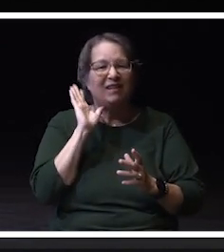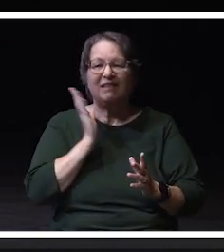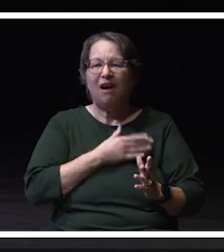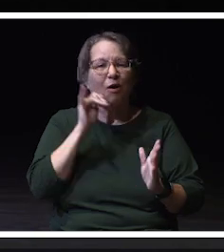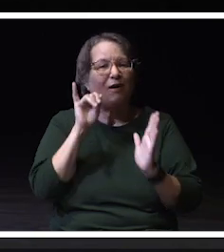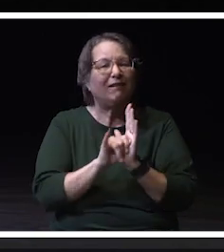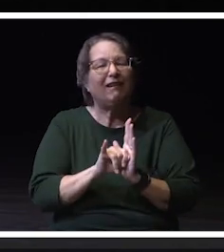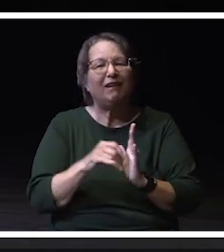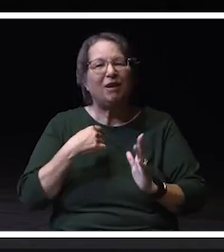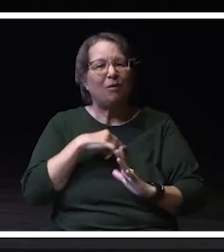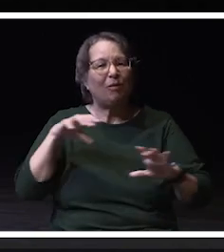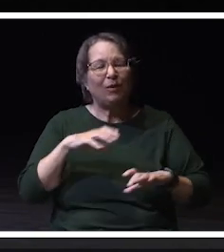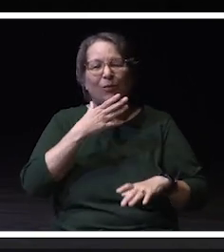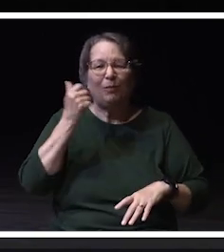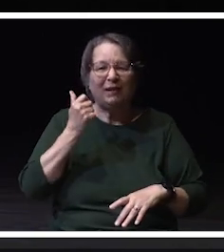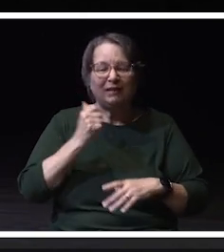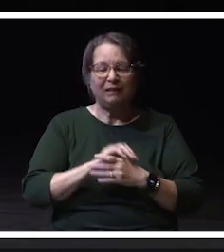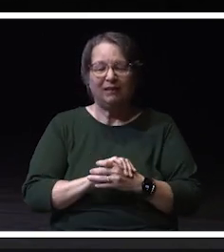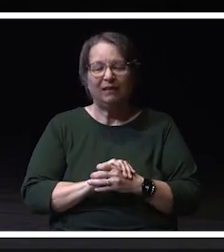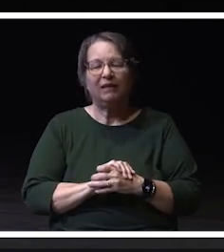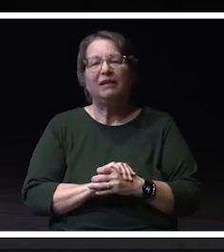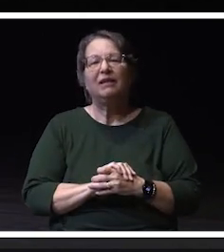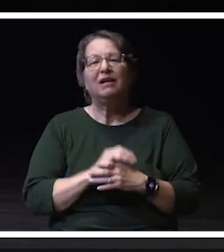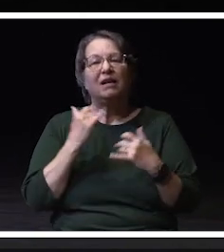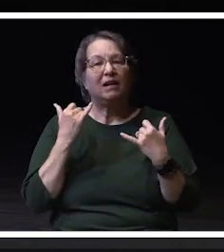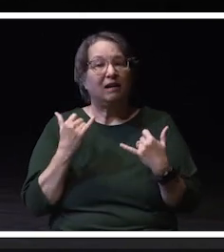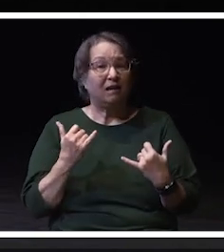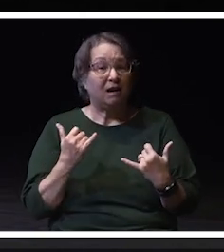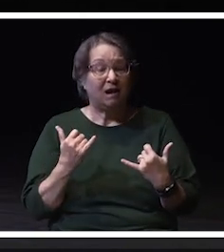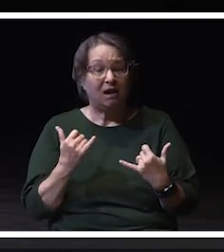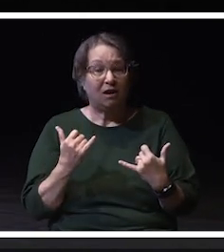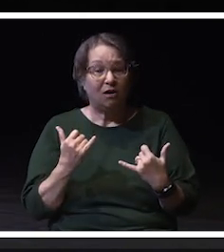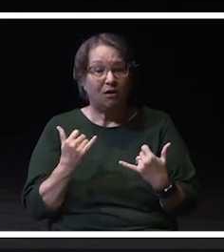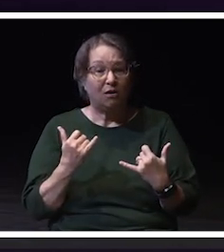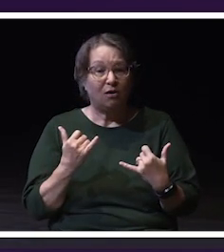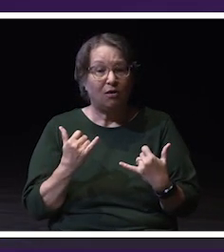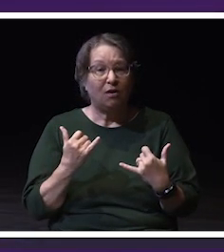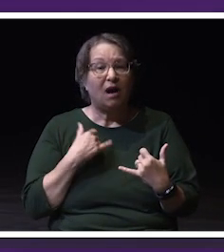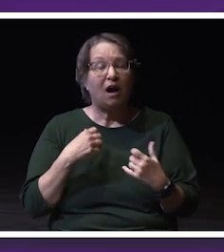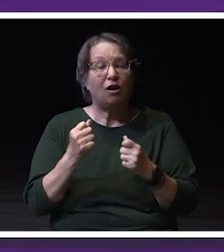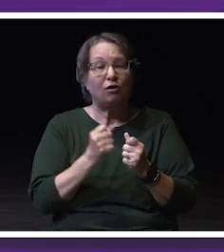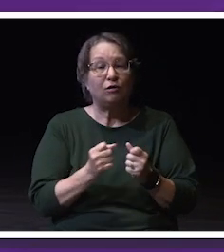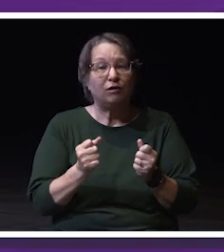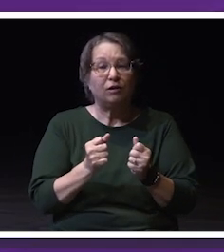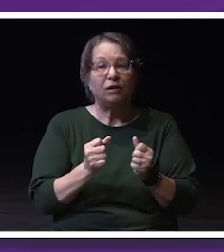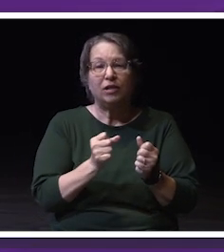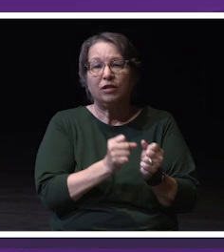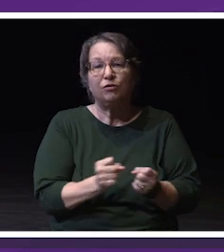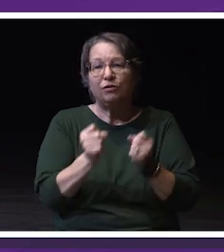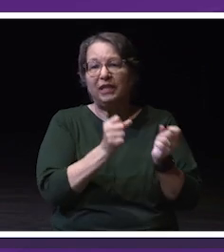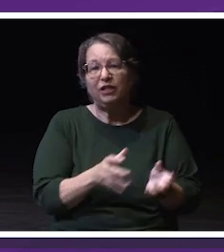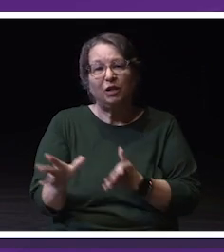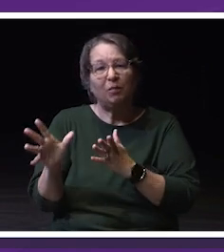I am proud now to share with you that our strategic plan at the university is moving forward.